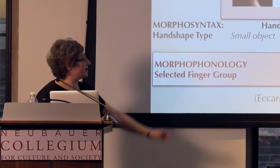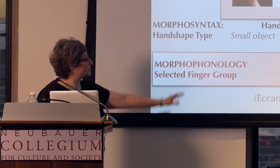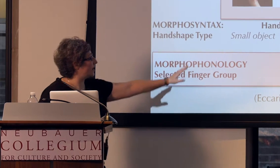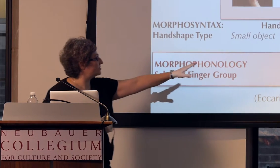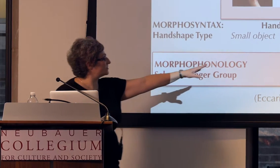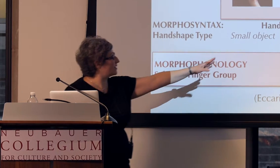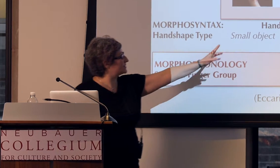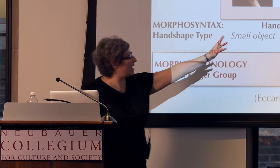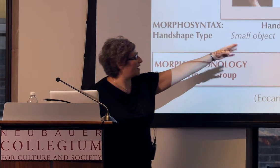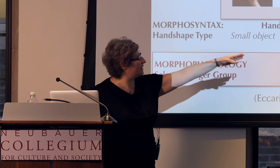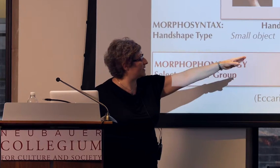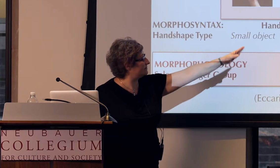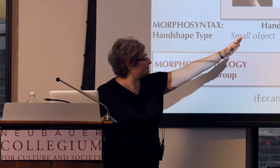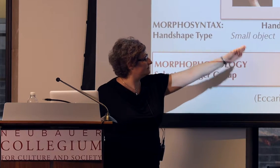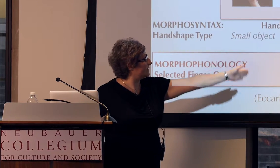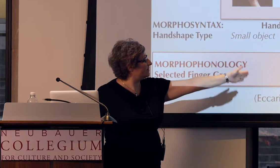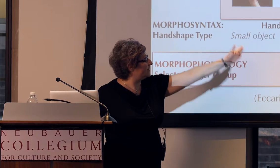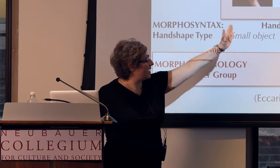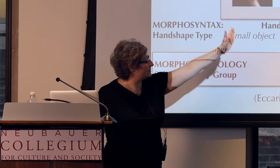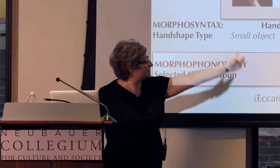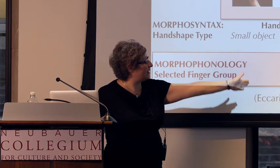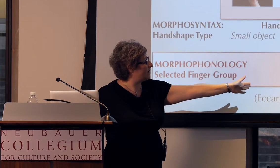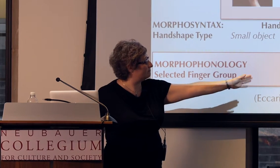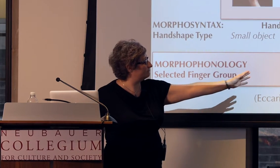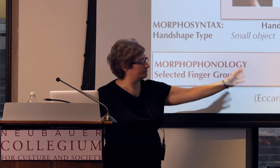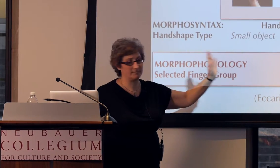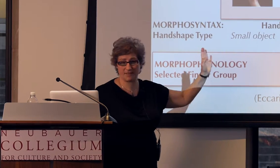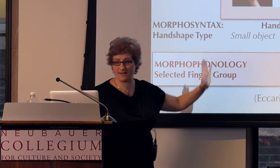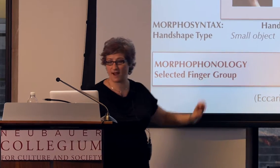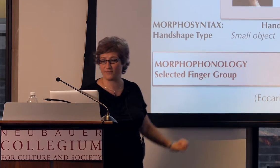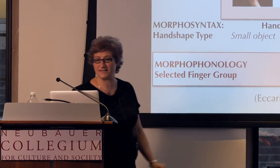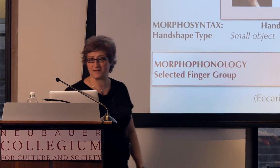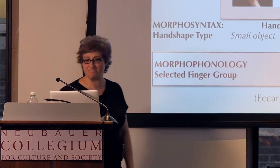Okay, so I just wanted to highlight the thing I already said.